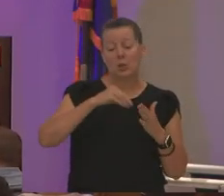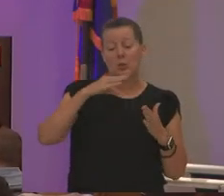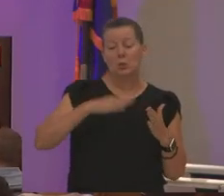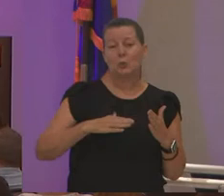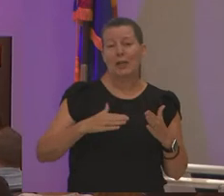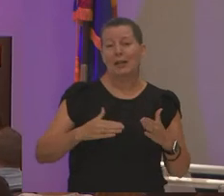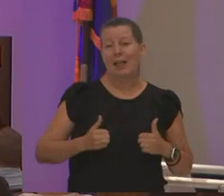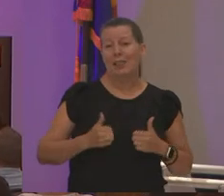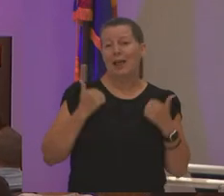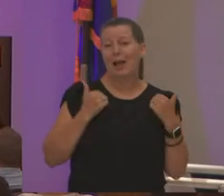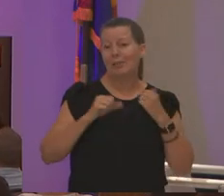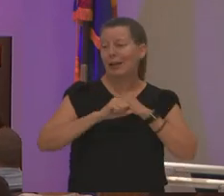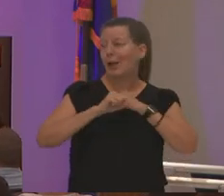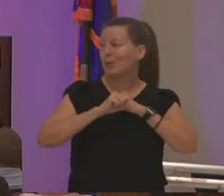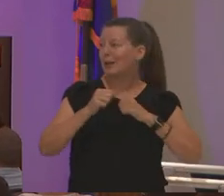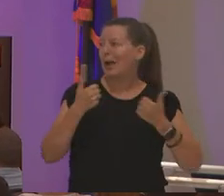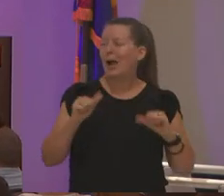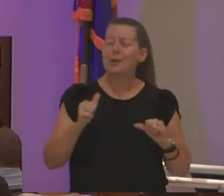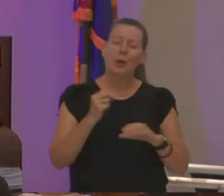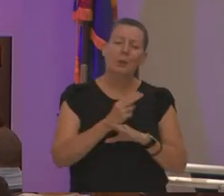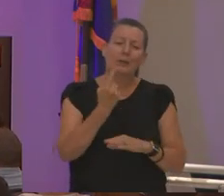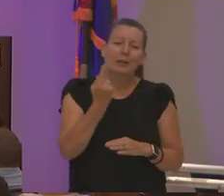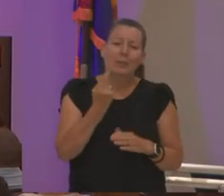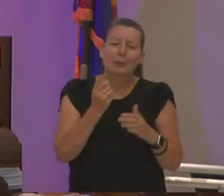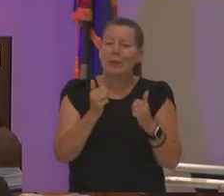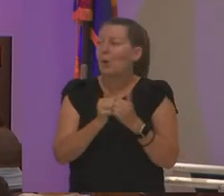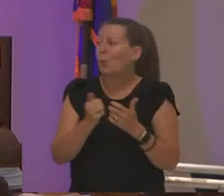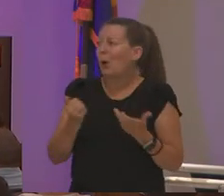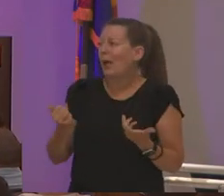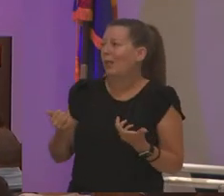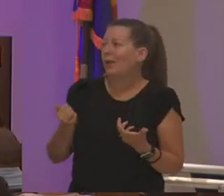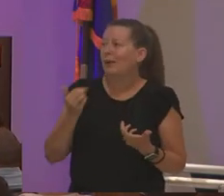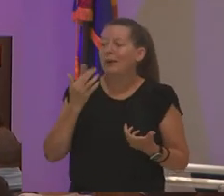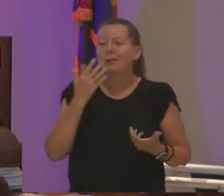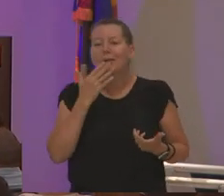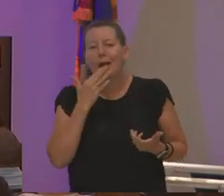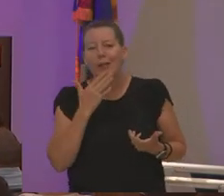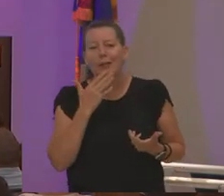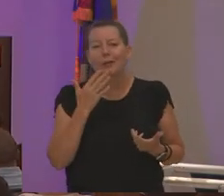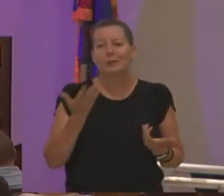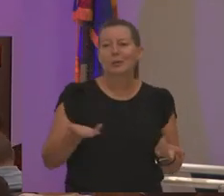something of the student colors every day white today and blue my light blue is my is